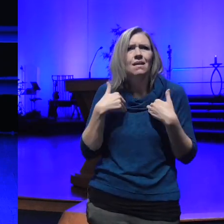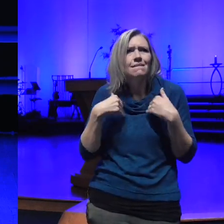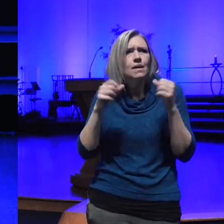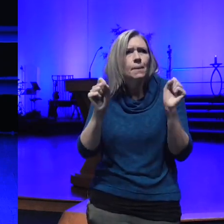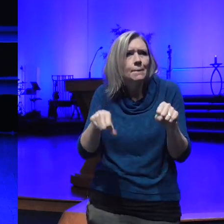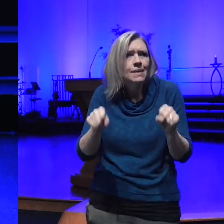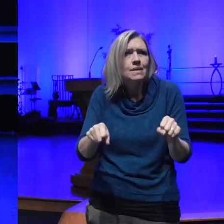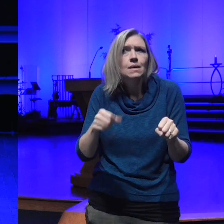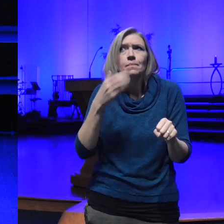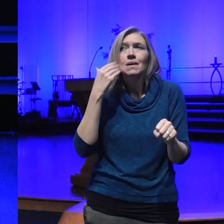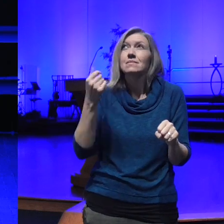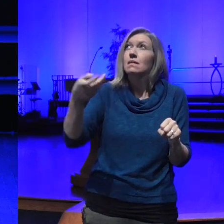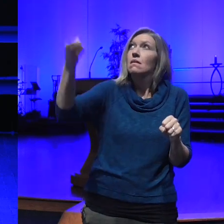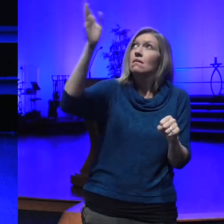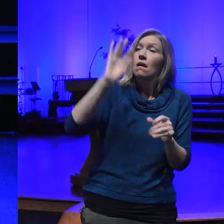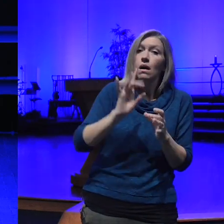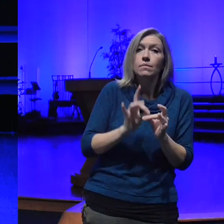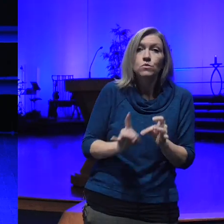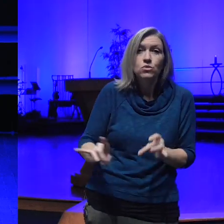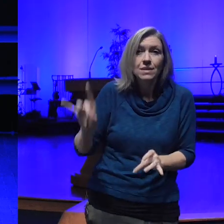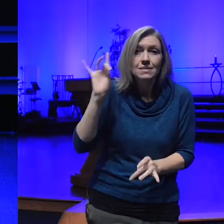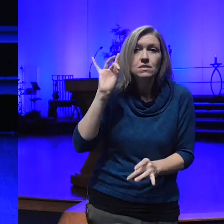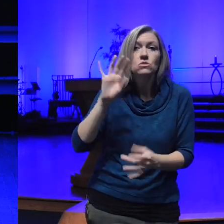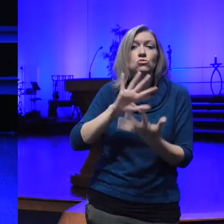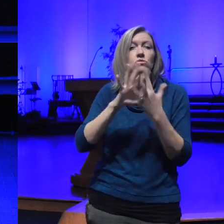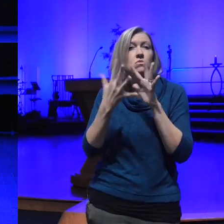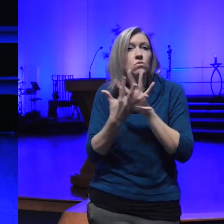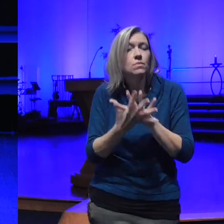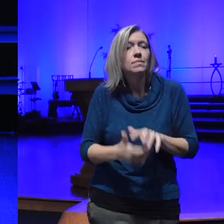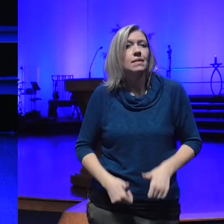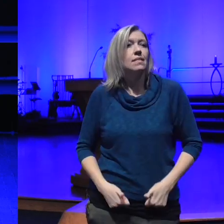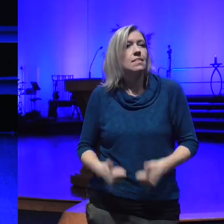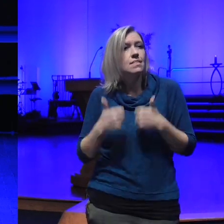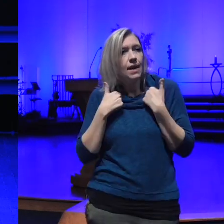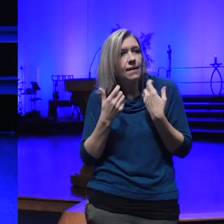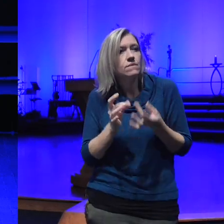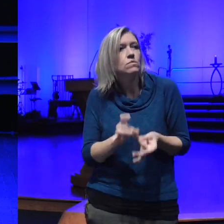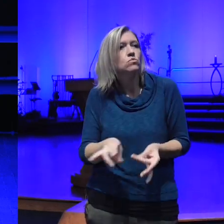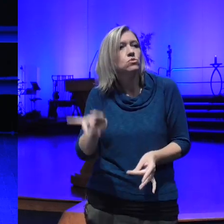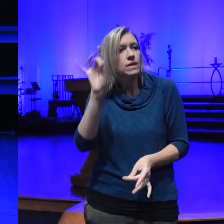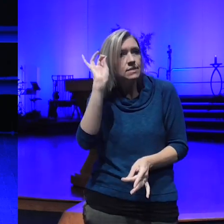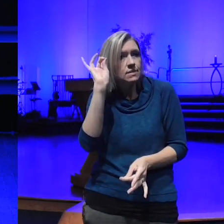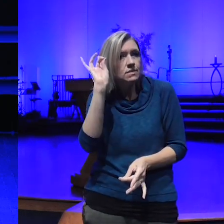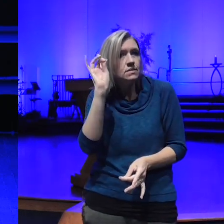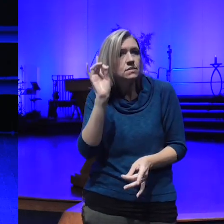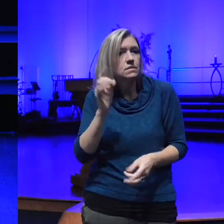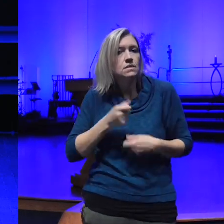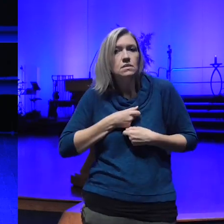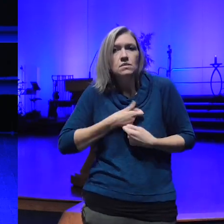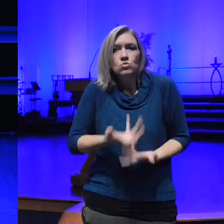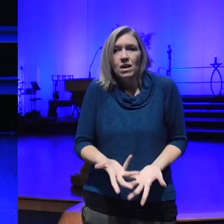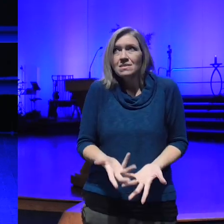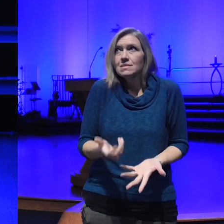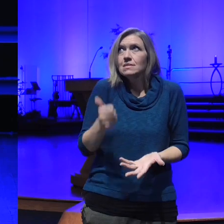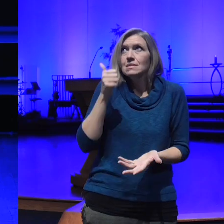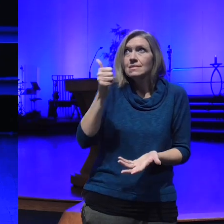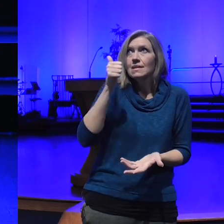presence the transformative life presence that is expressing itself as Lisa said in the beginning of